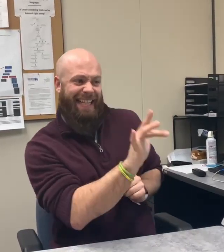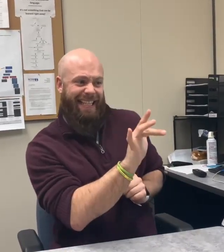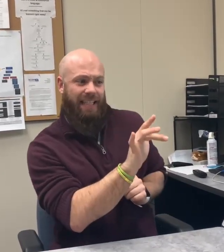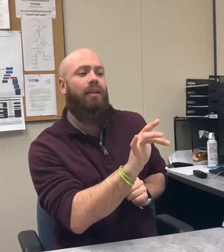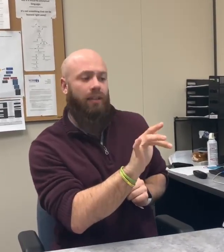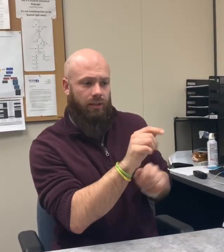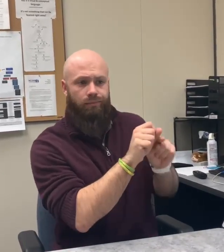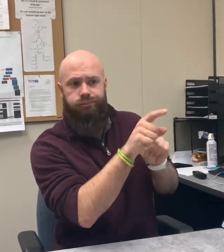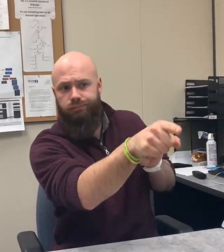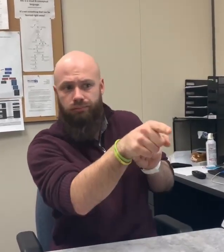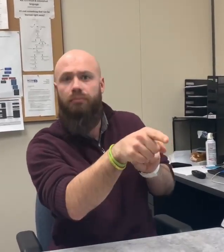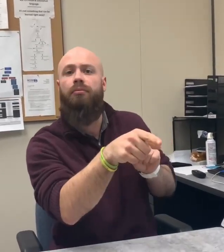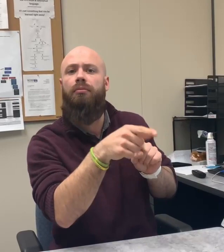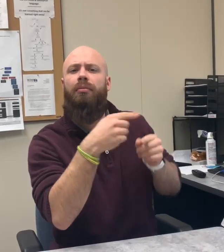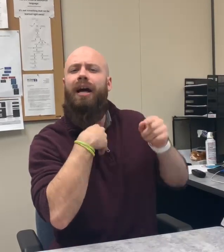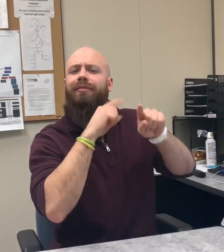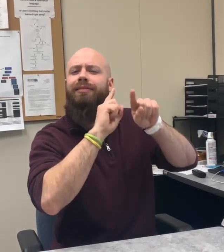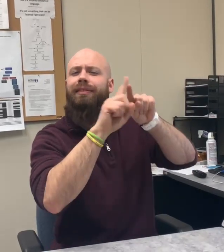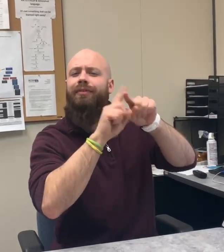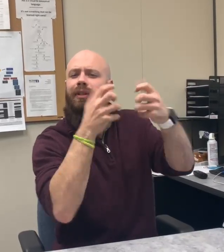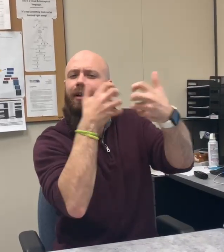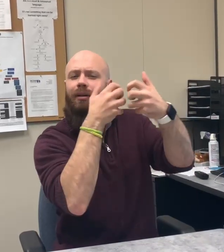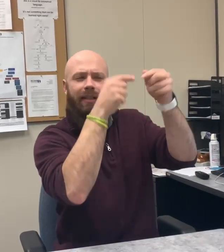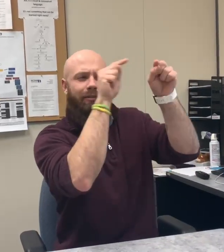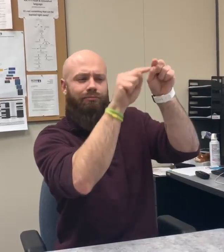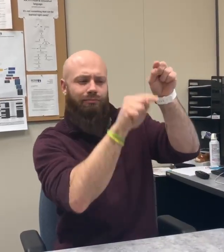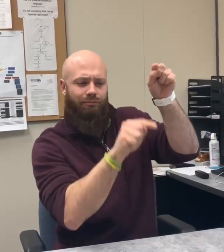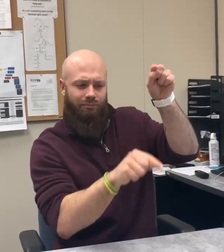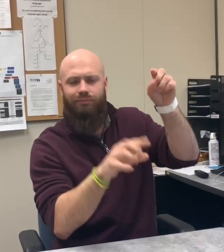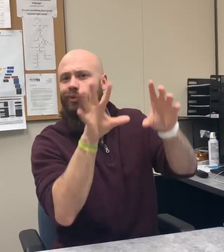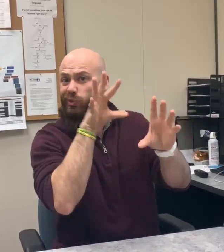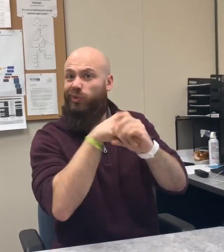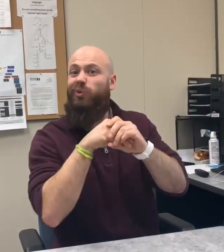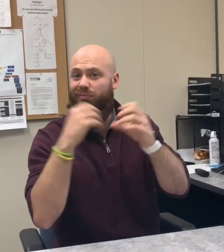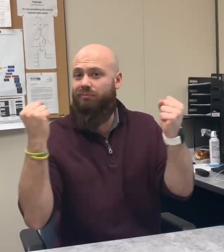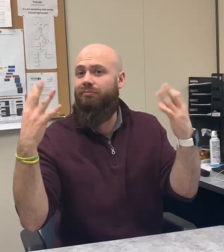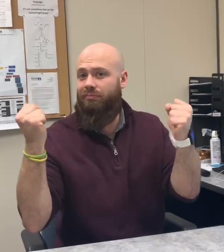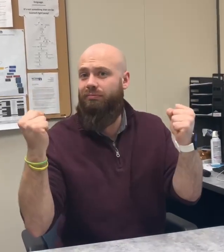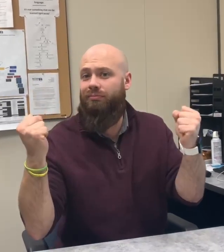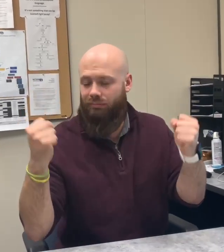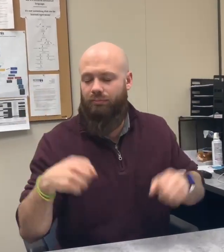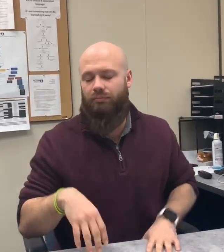Click that, and you'll see different options which would include an interpreter.